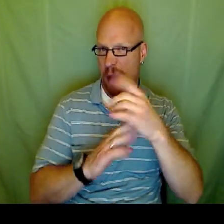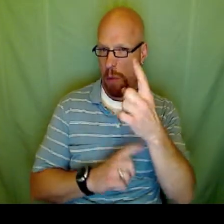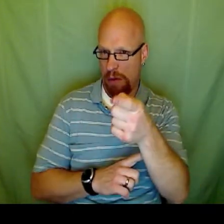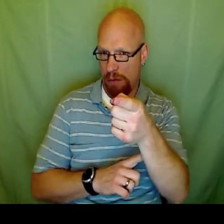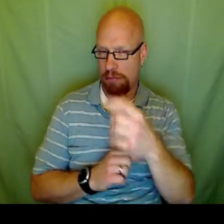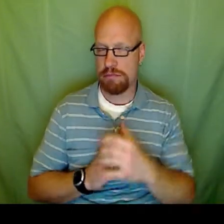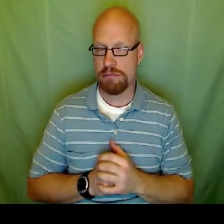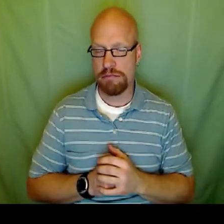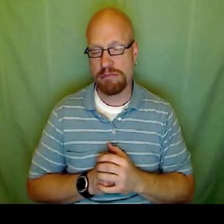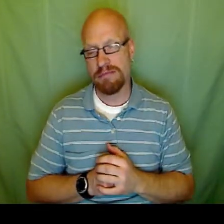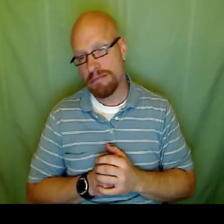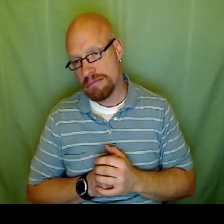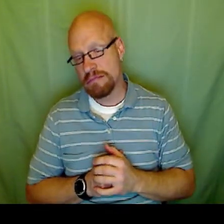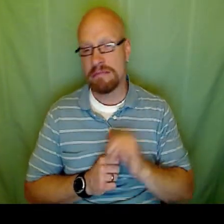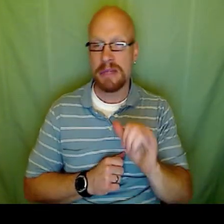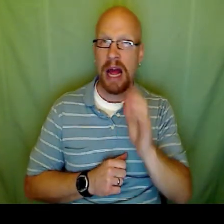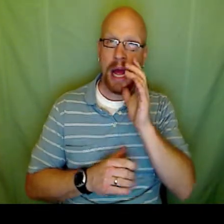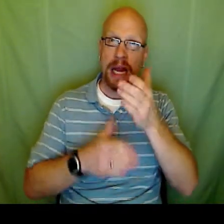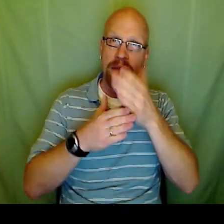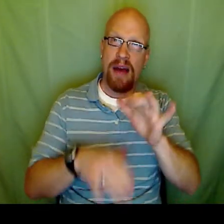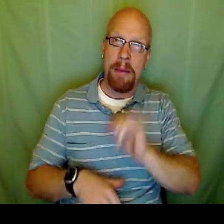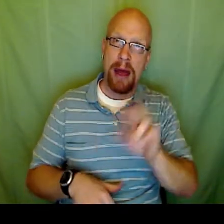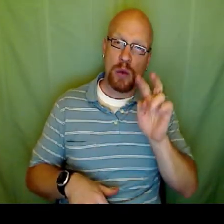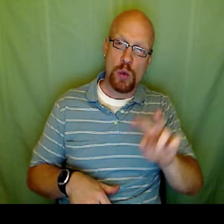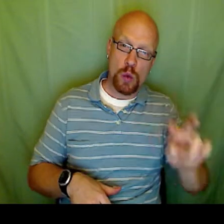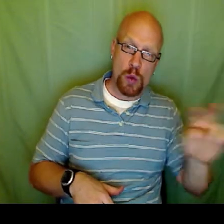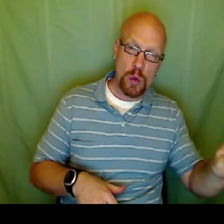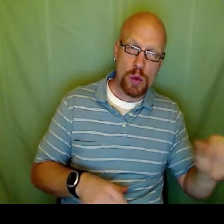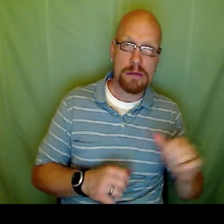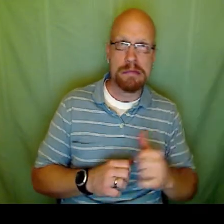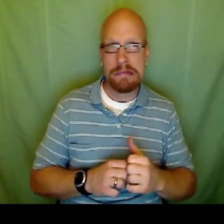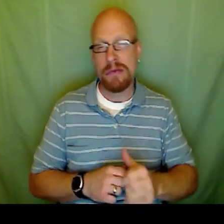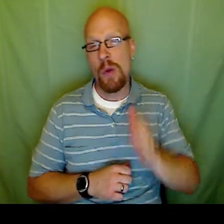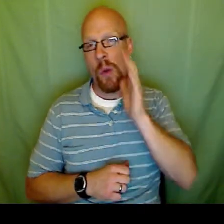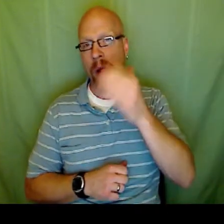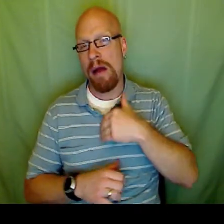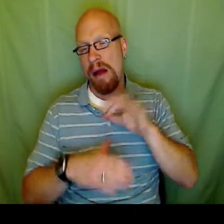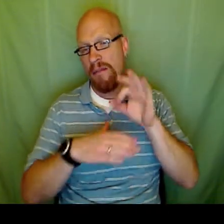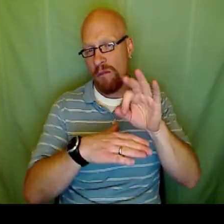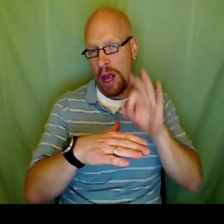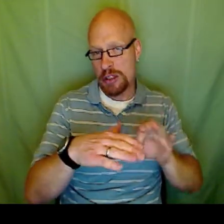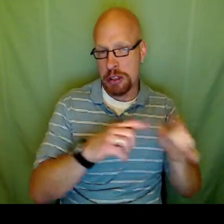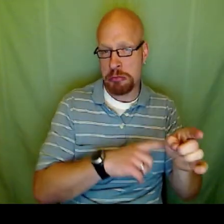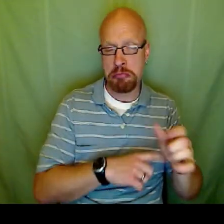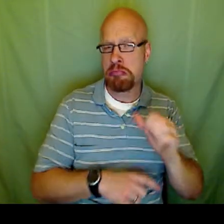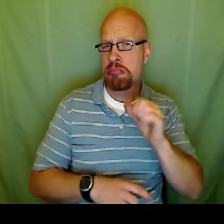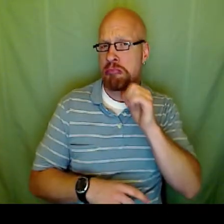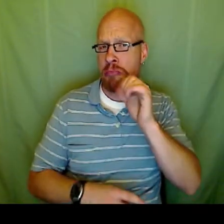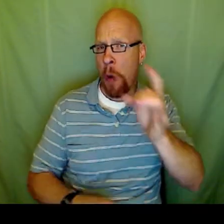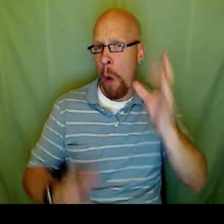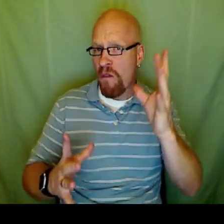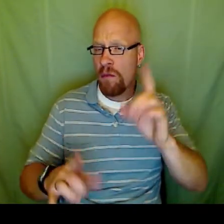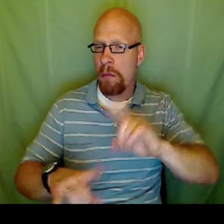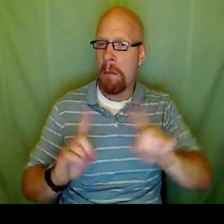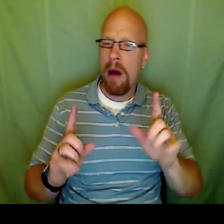I could use x and two x would be I divided by 2, so I may be stuck with some fractions which aren't bad,